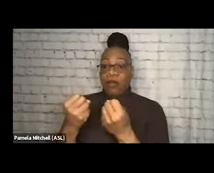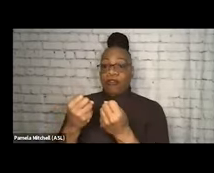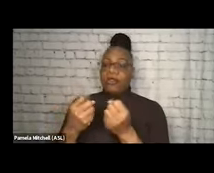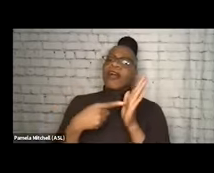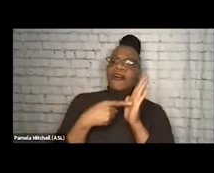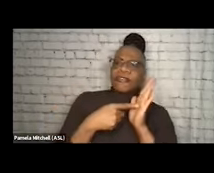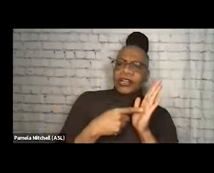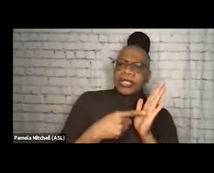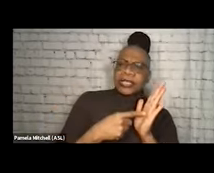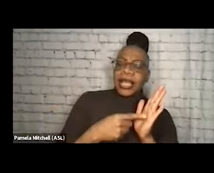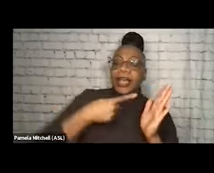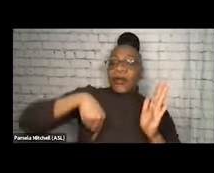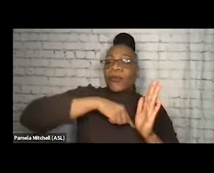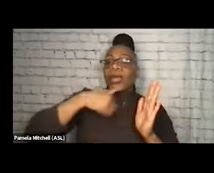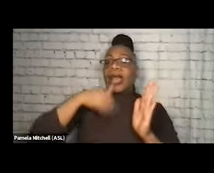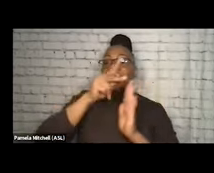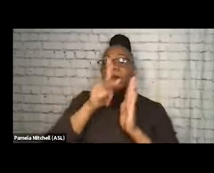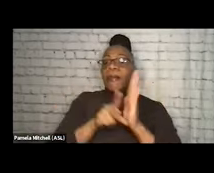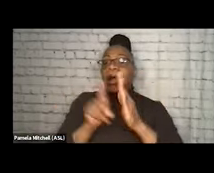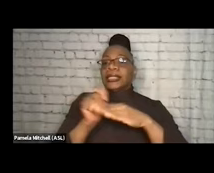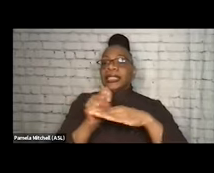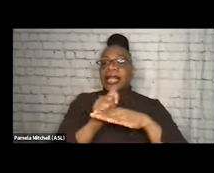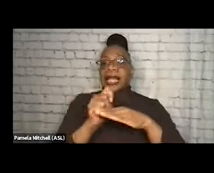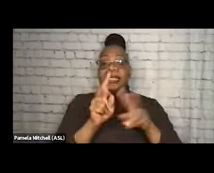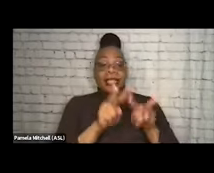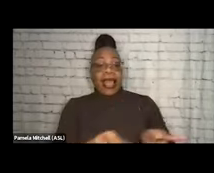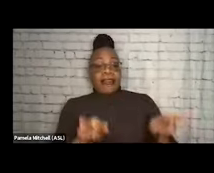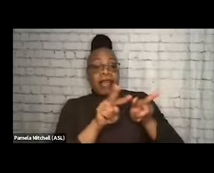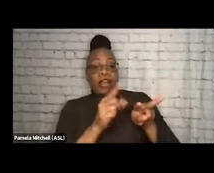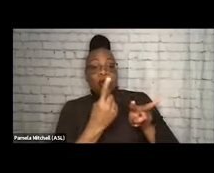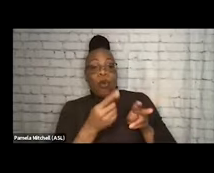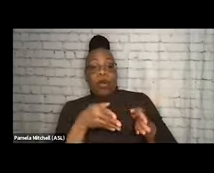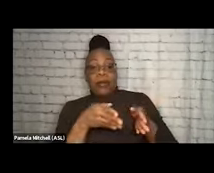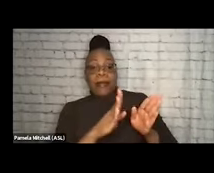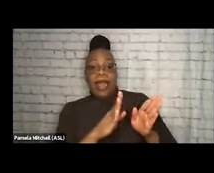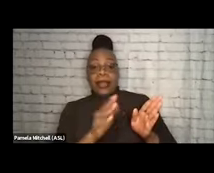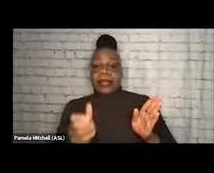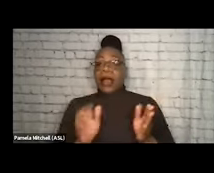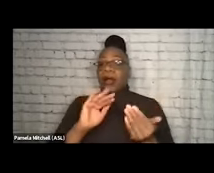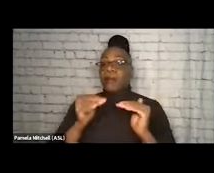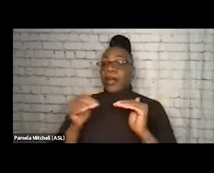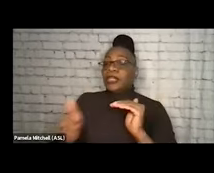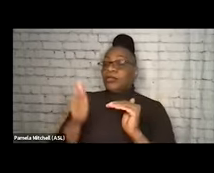do we have policies and practices that value one pathway over another? So do we have sobriety requirements, abstinence requirements?